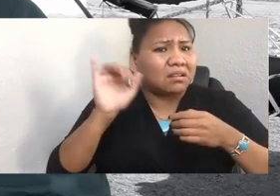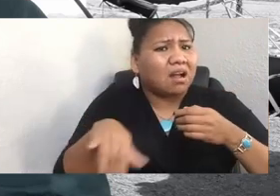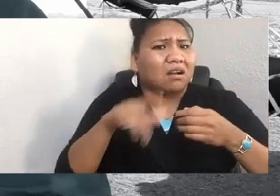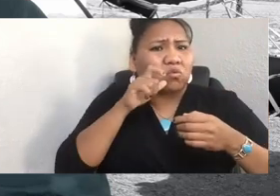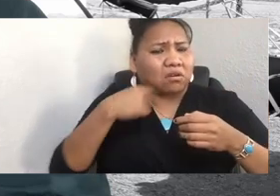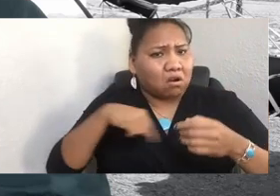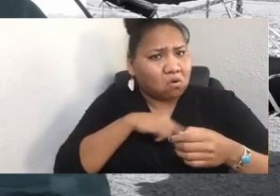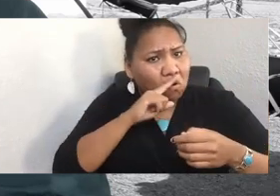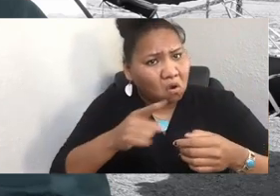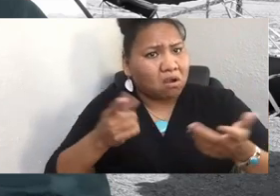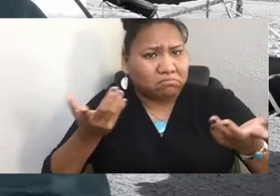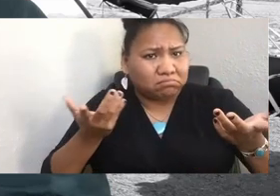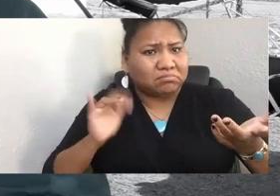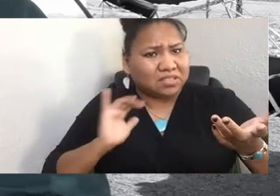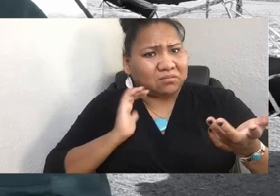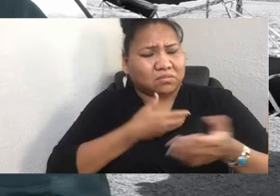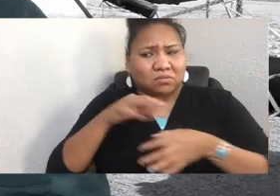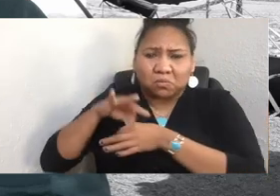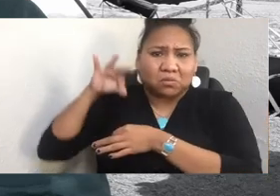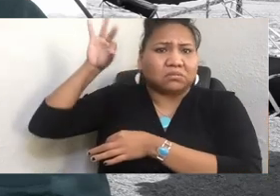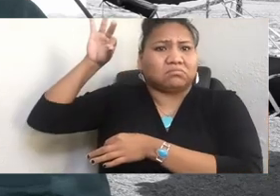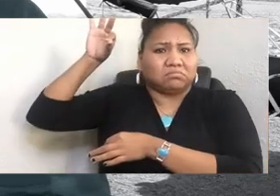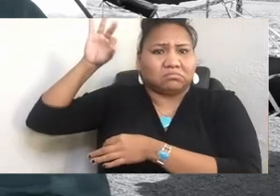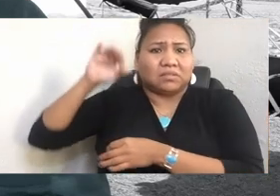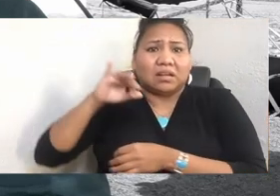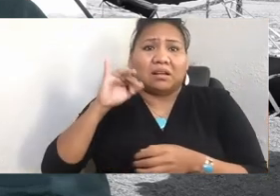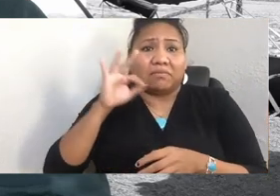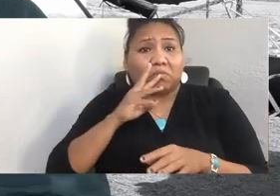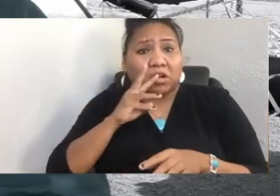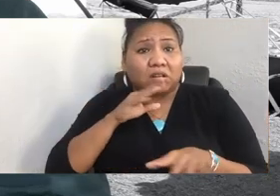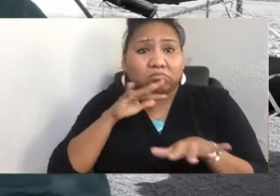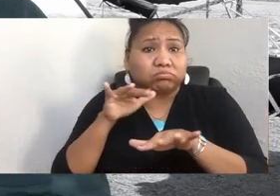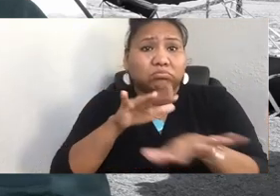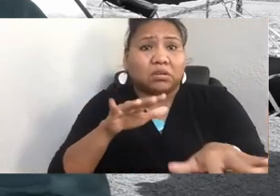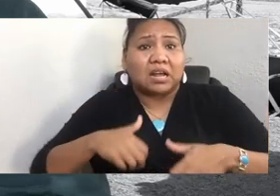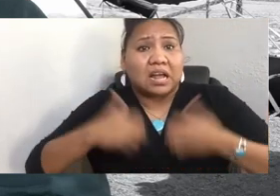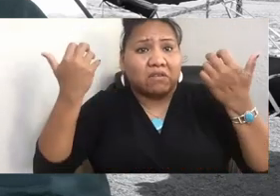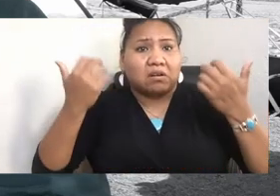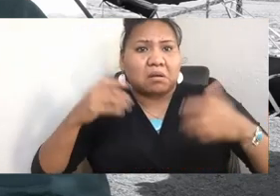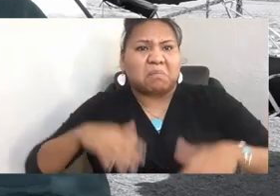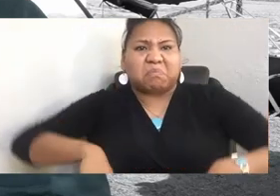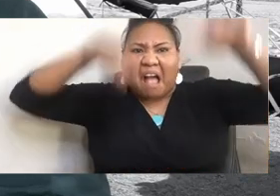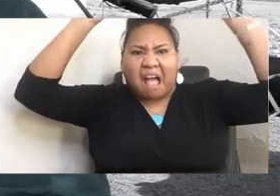If that water had got angry, it flooded us out. It gave us water for all our plentiful times.